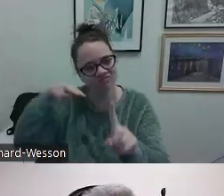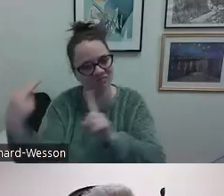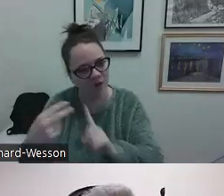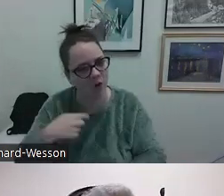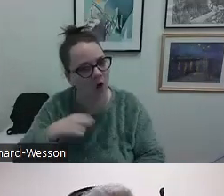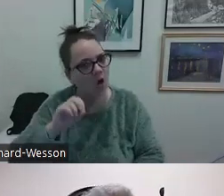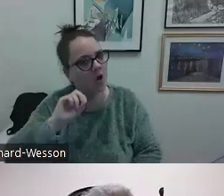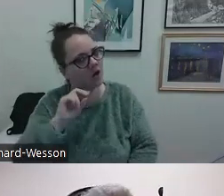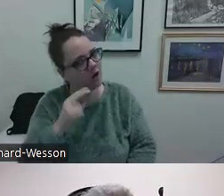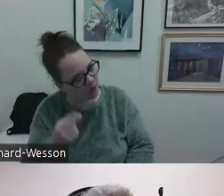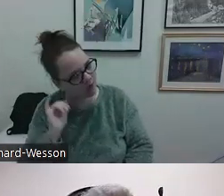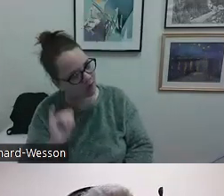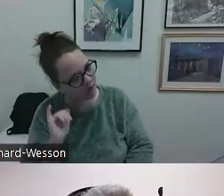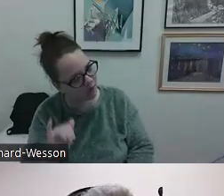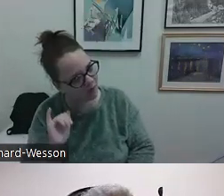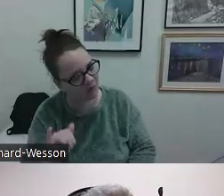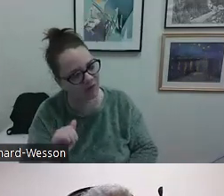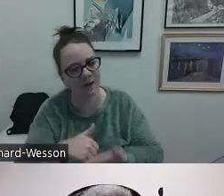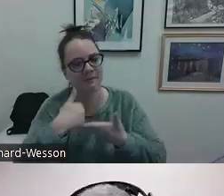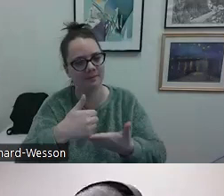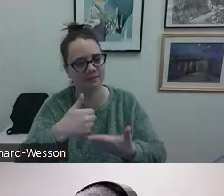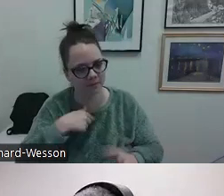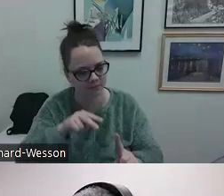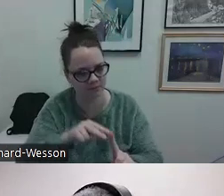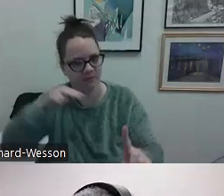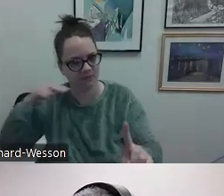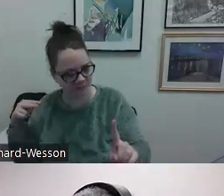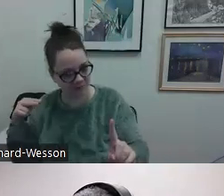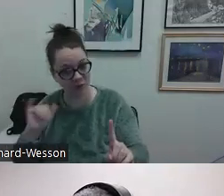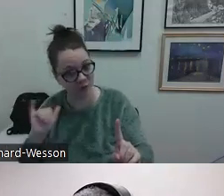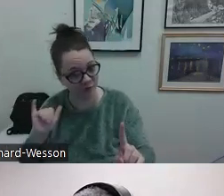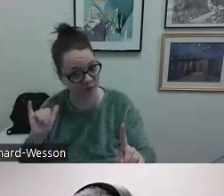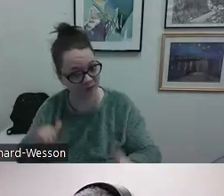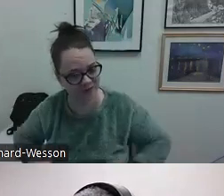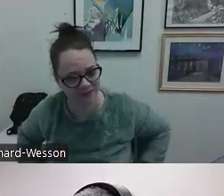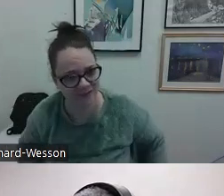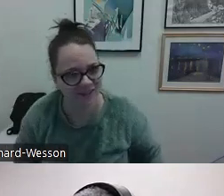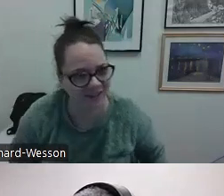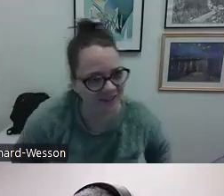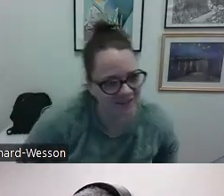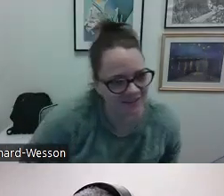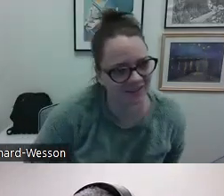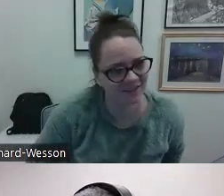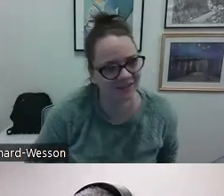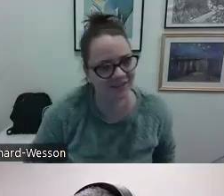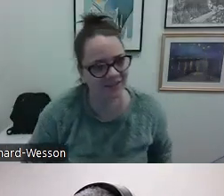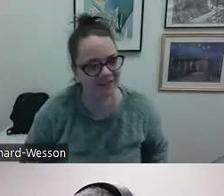offer some information and a different perspective. So that helped to see that different perspective, to again step back and see something from